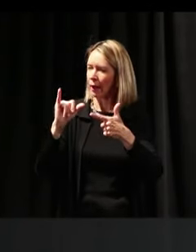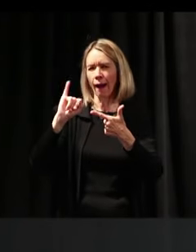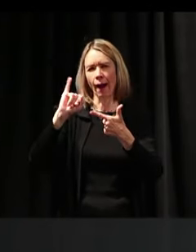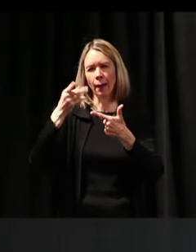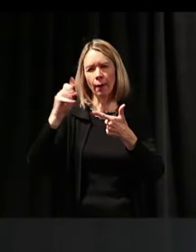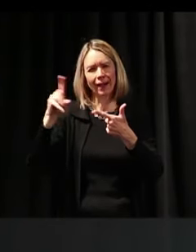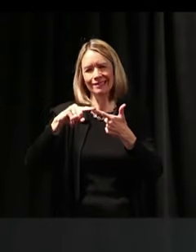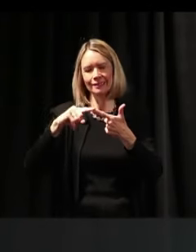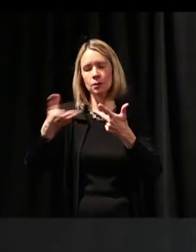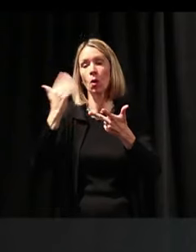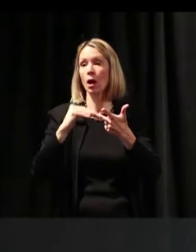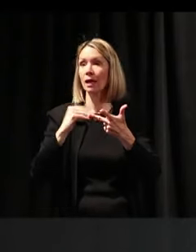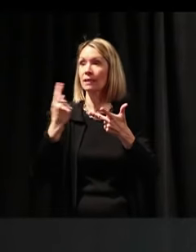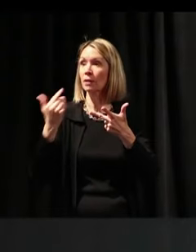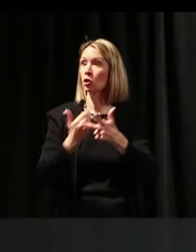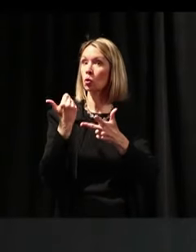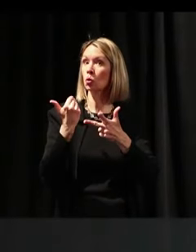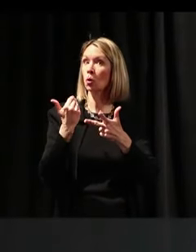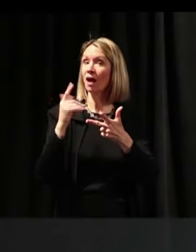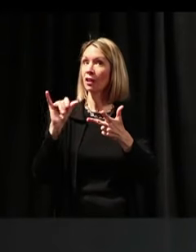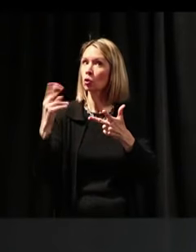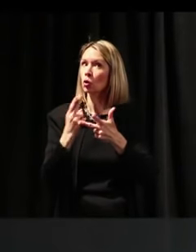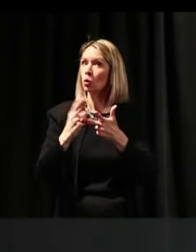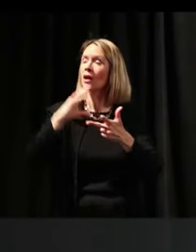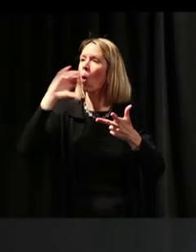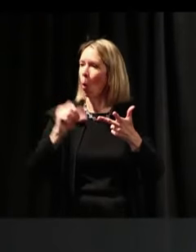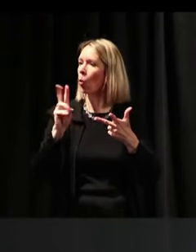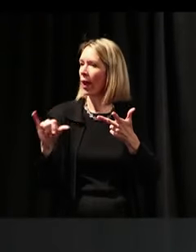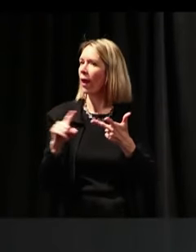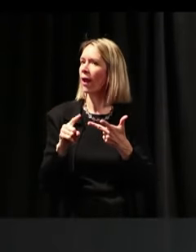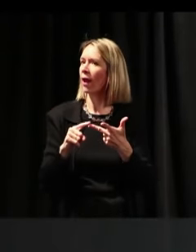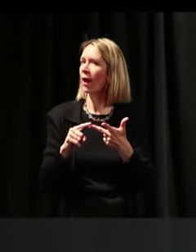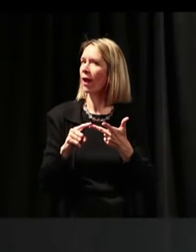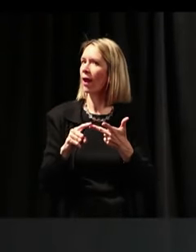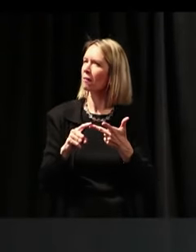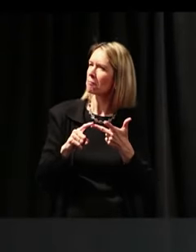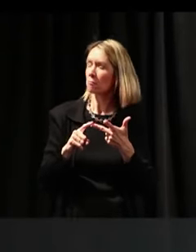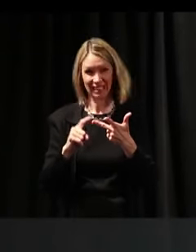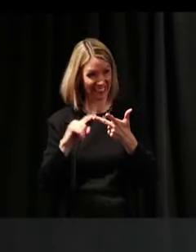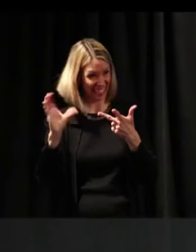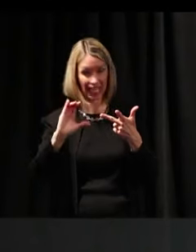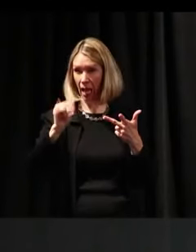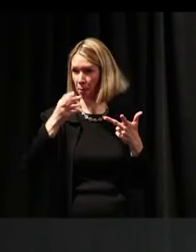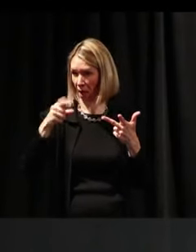Something new used in an old way. I think maybe C, what do you say?